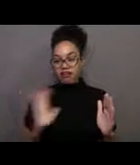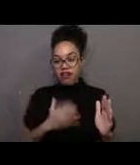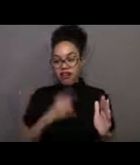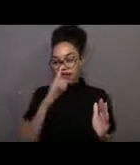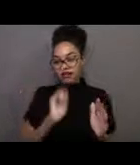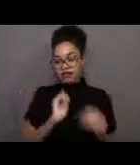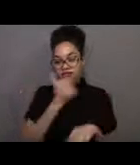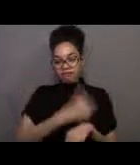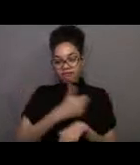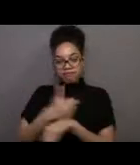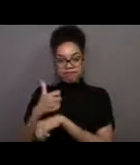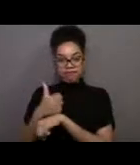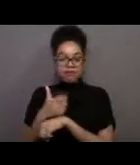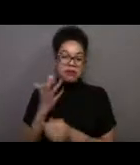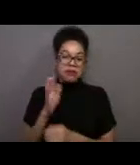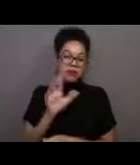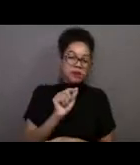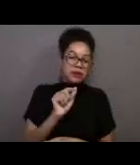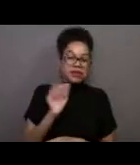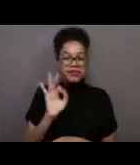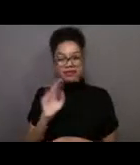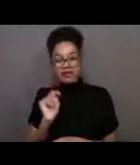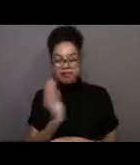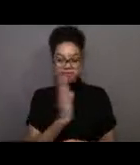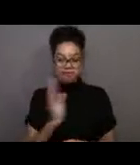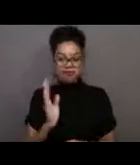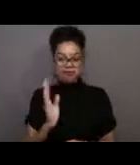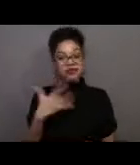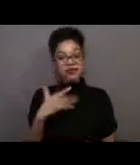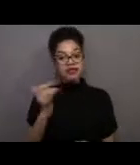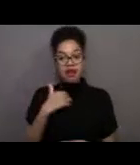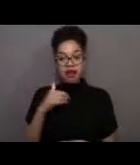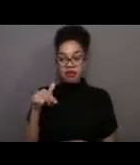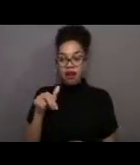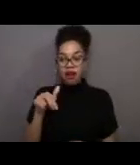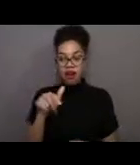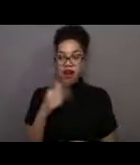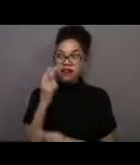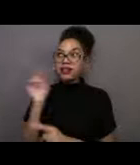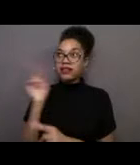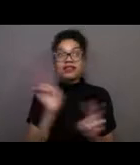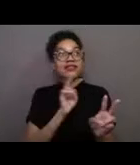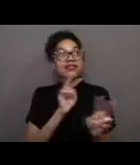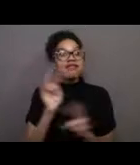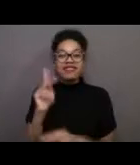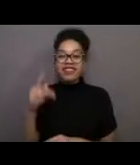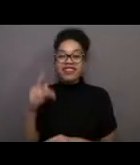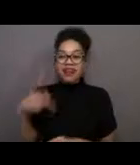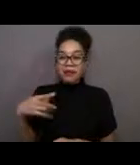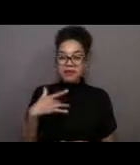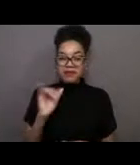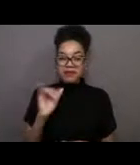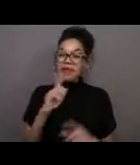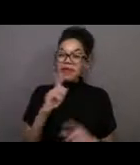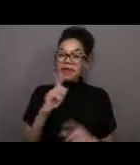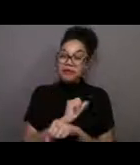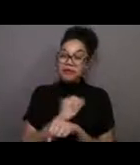So it does feel like you're walking through a kelp forest. I like to highlight that they get way bigger than what we see.